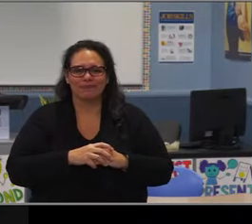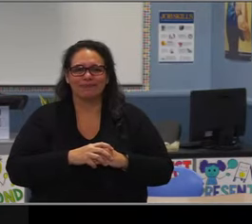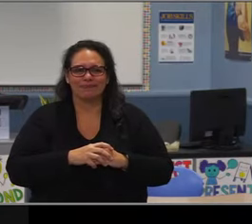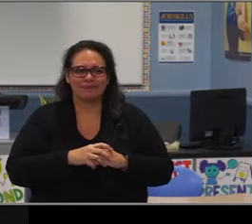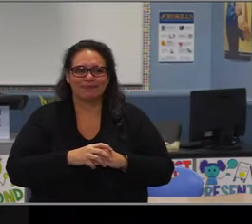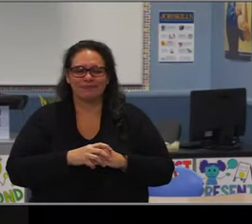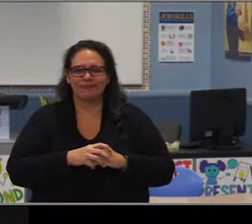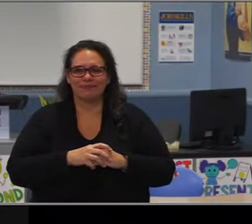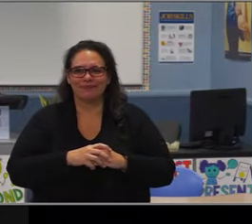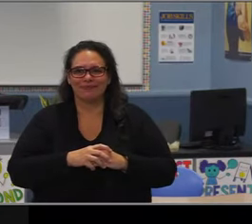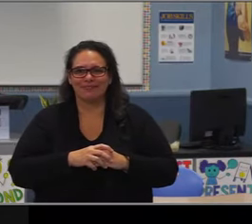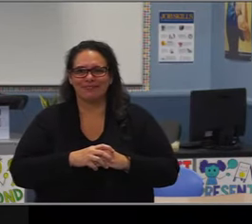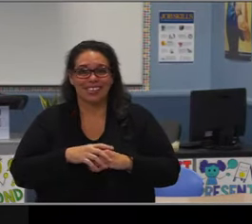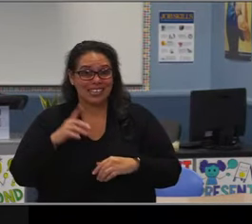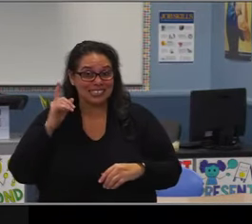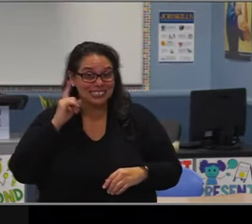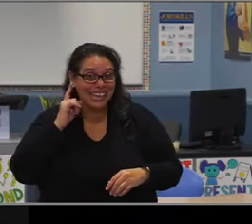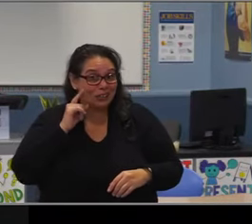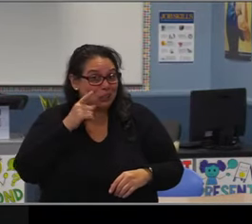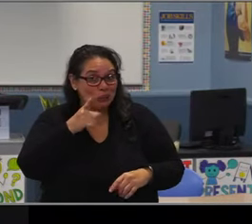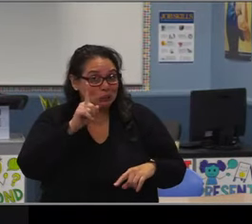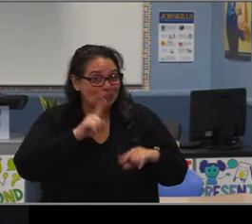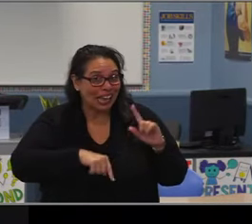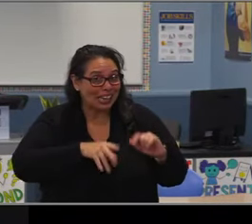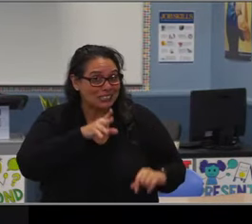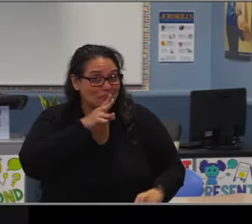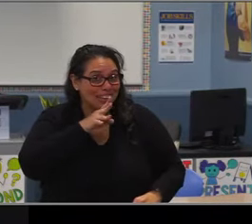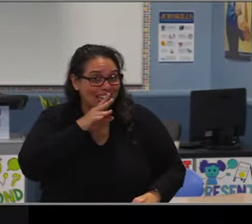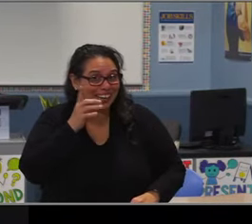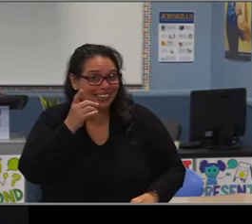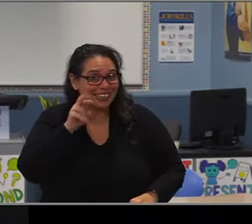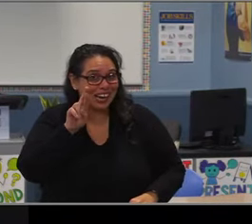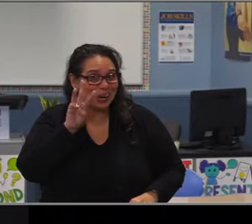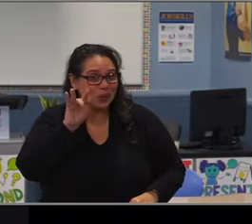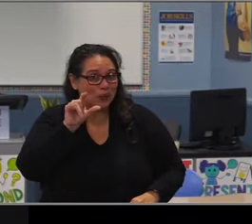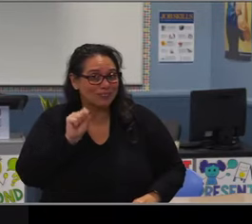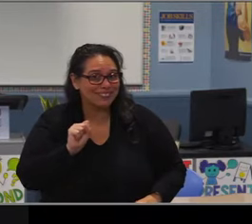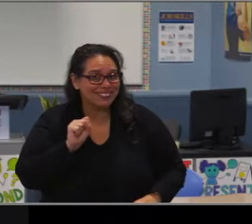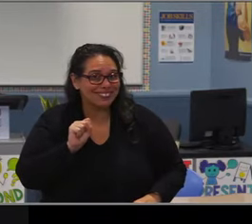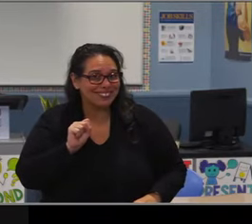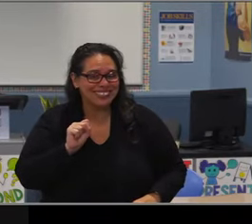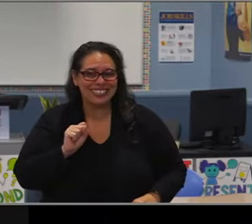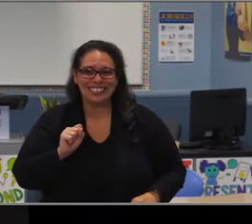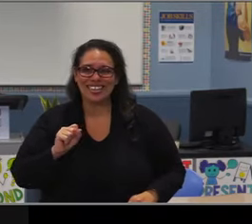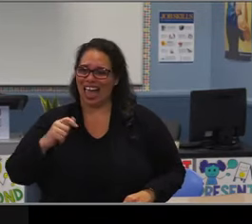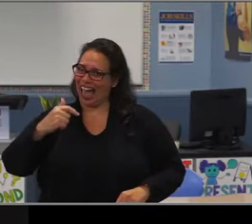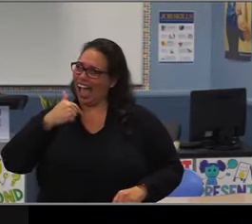the teachers and administrators for their hard work. And those words of gratitude and encouragement